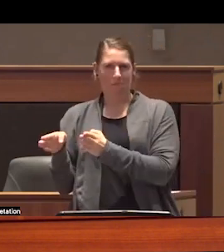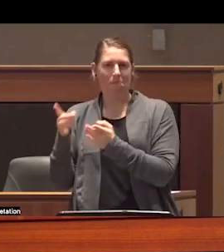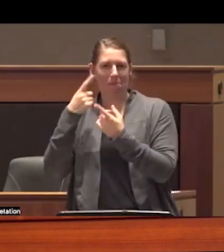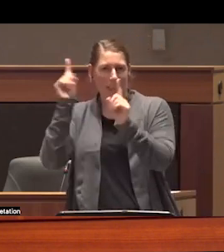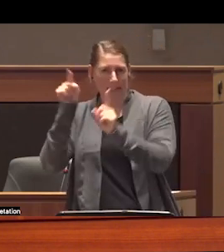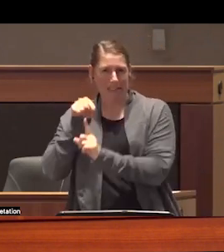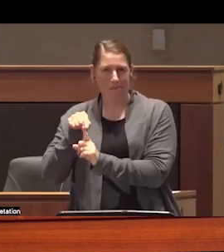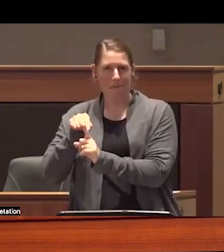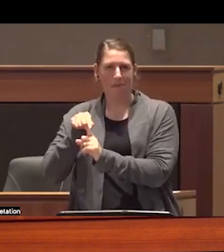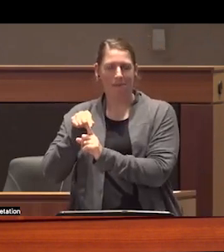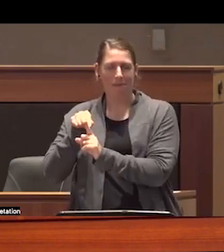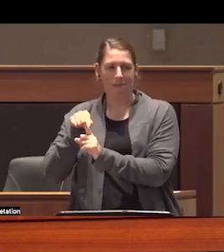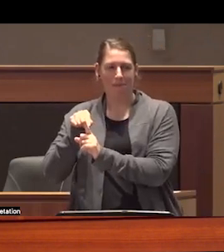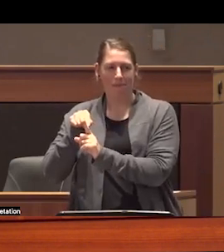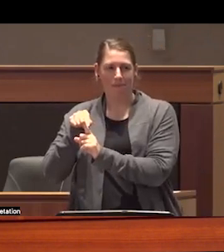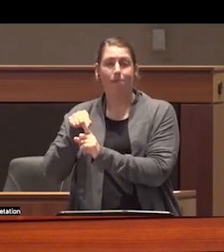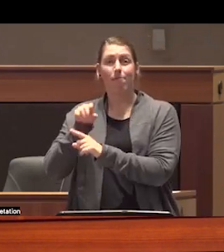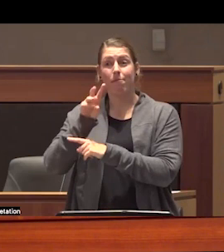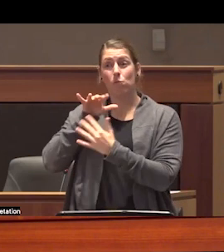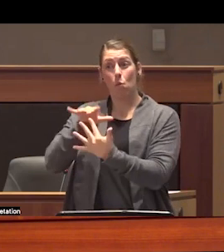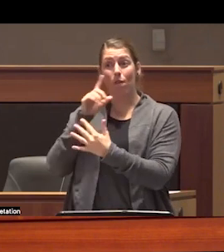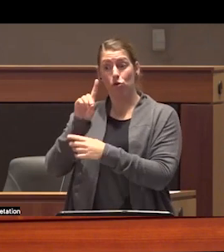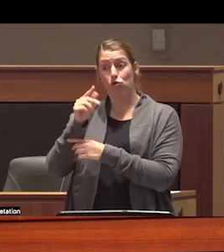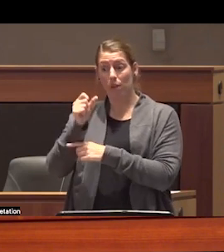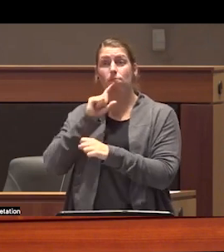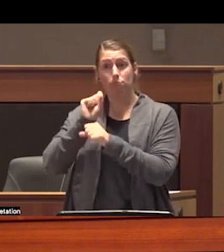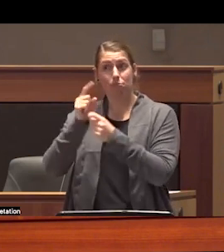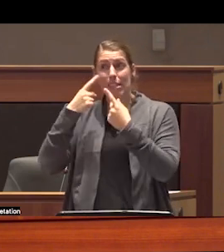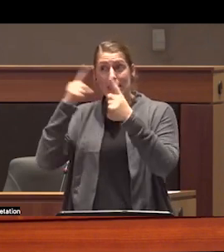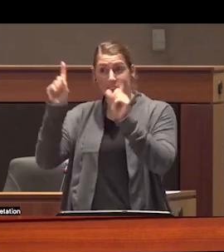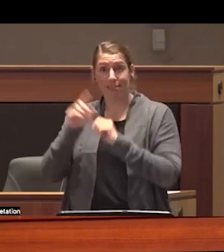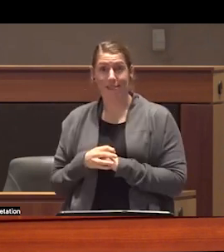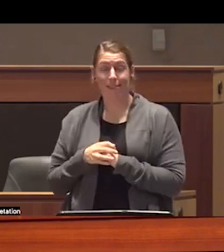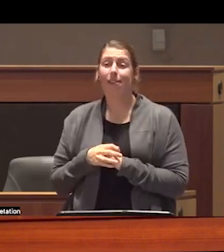believe the War on Drugs has been an unparalleled success and I say this because I do not see the